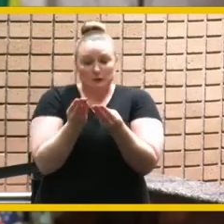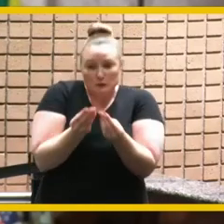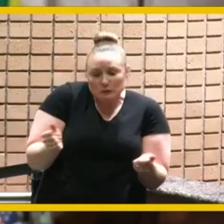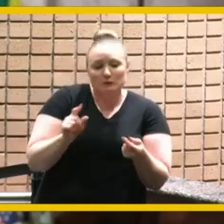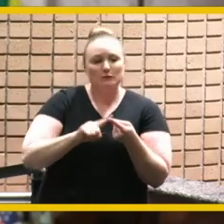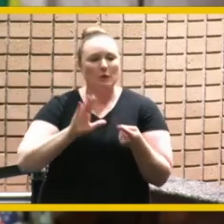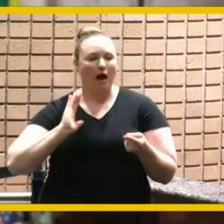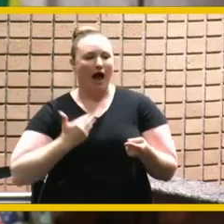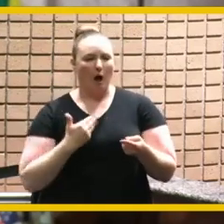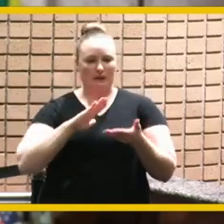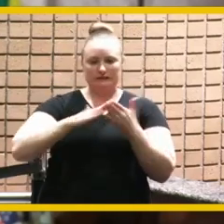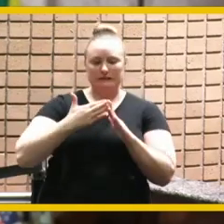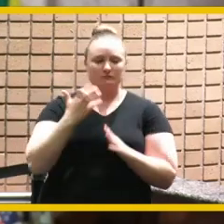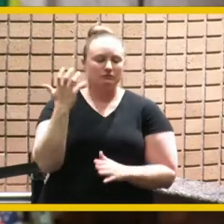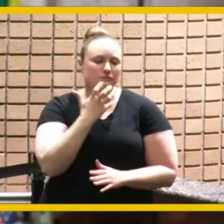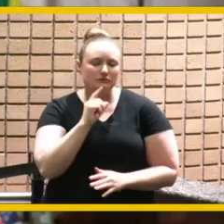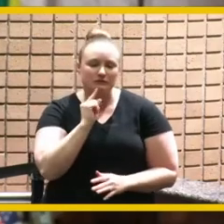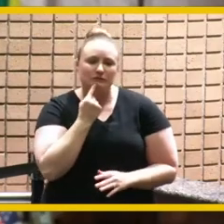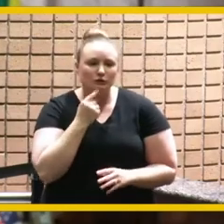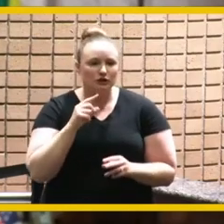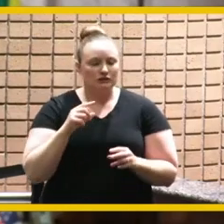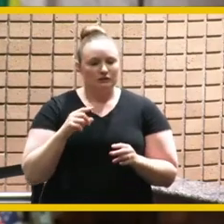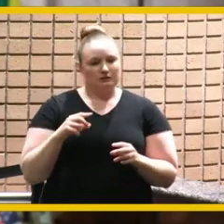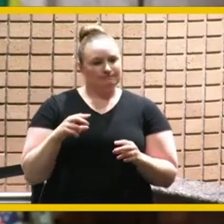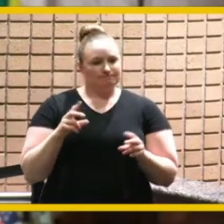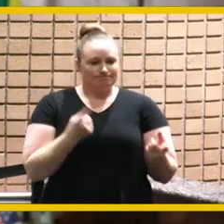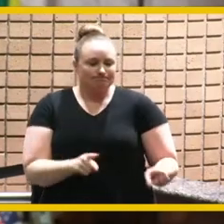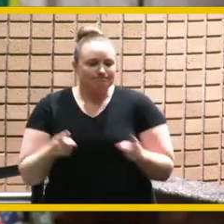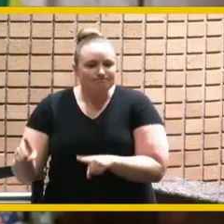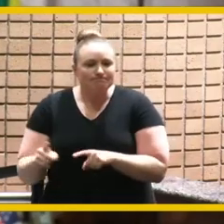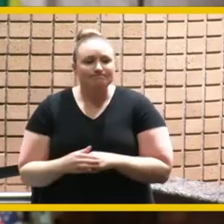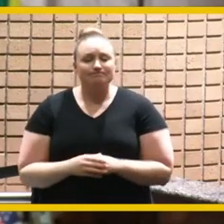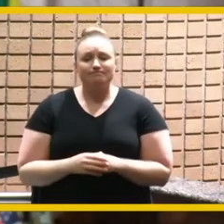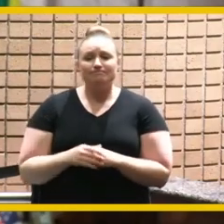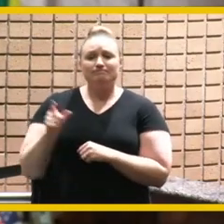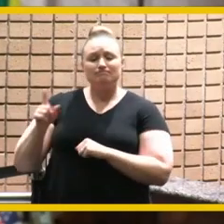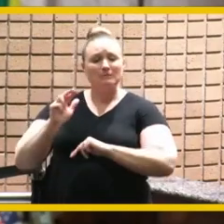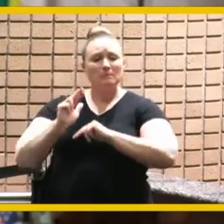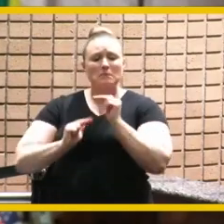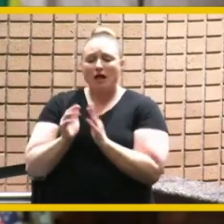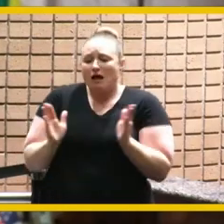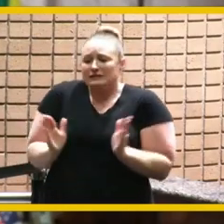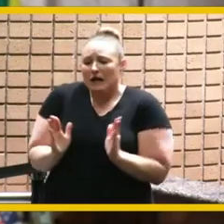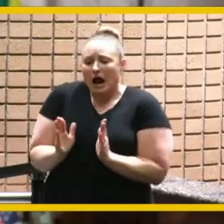crisis by pioneering the tiny home model that la and dozens of other cities across california are